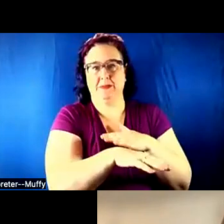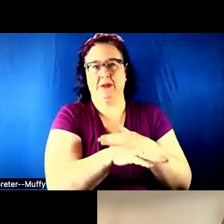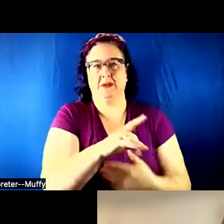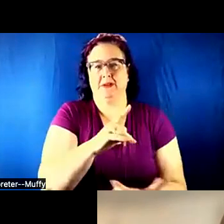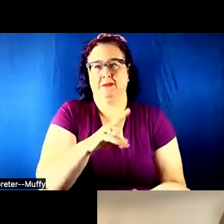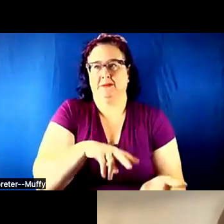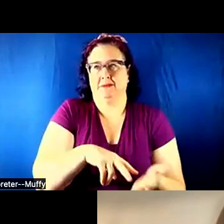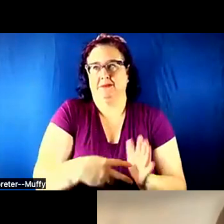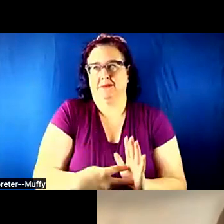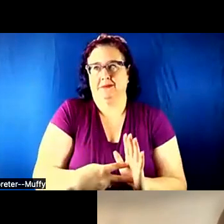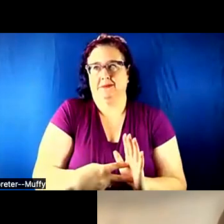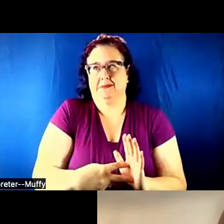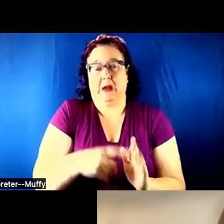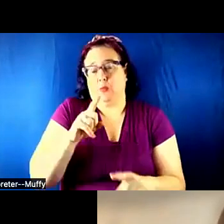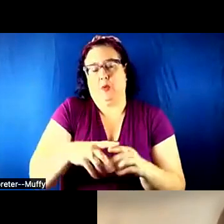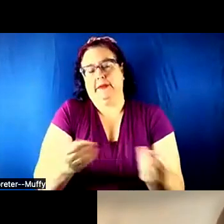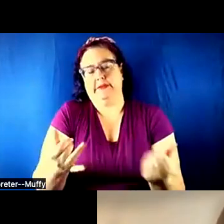it is nothing we are going to solve today. It is a